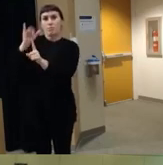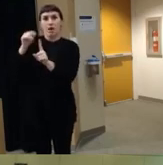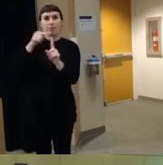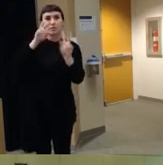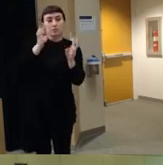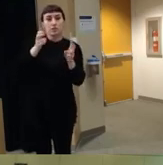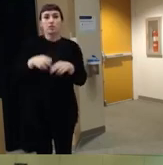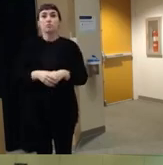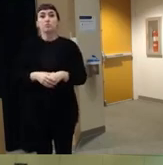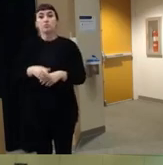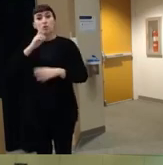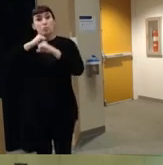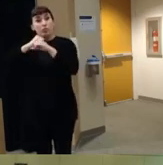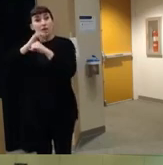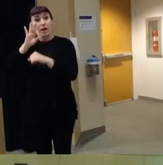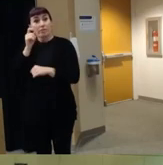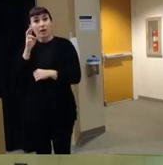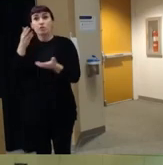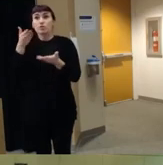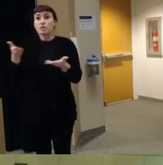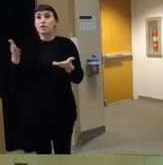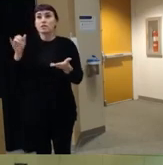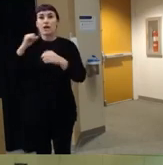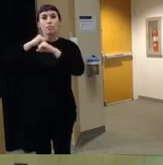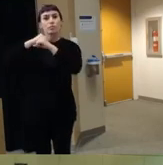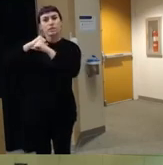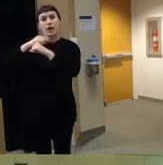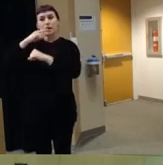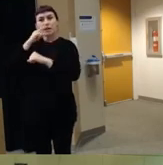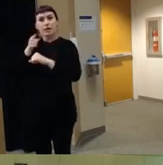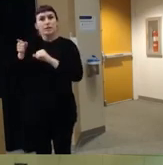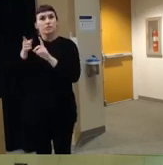protective factors are there things that kind of protect kids from from being a victim to these